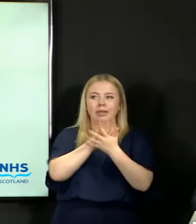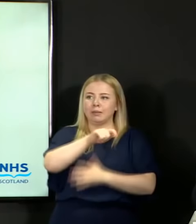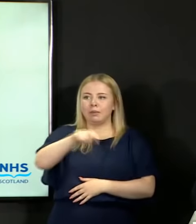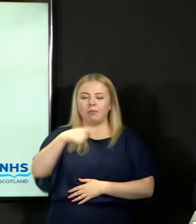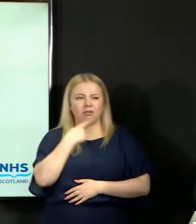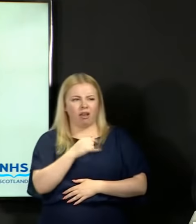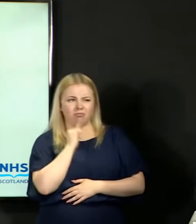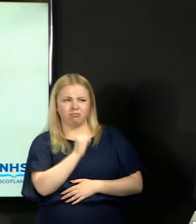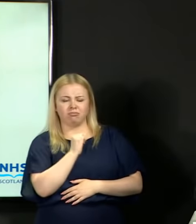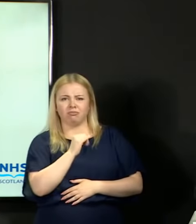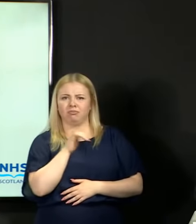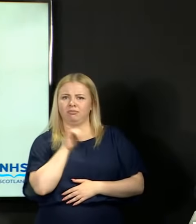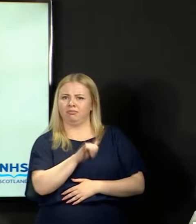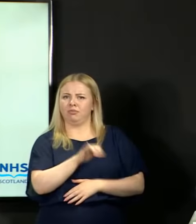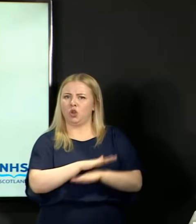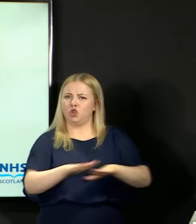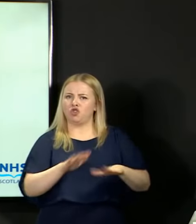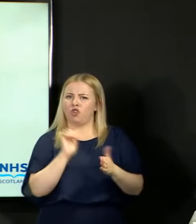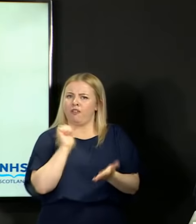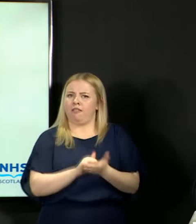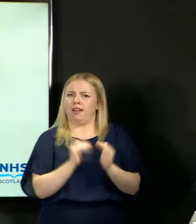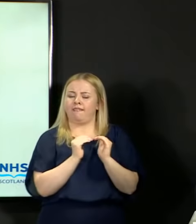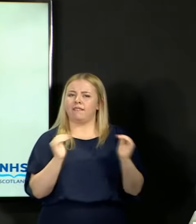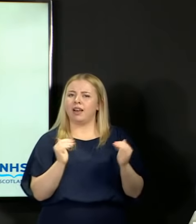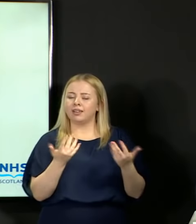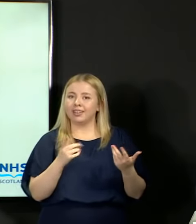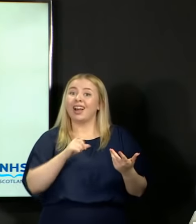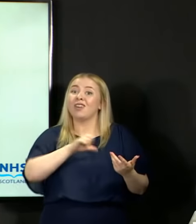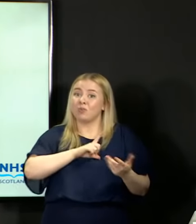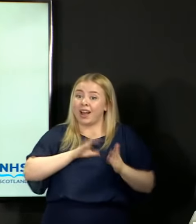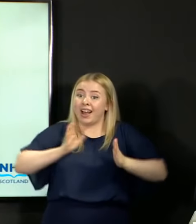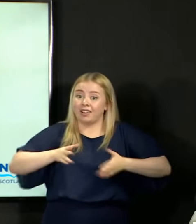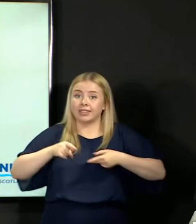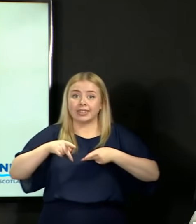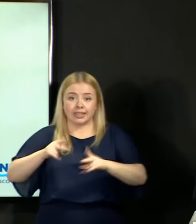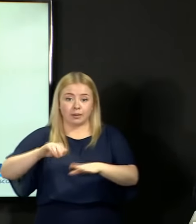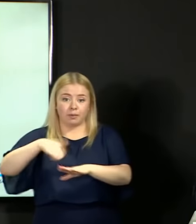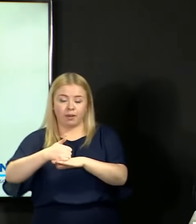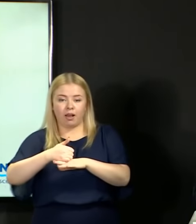And that is why moderation has been required, to make sure that the results this year are